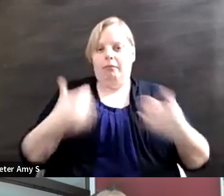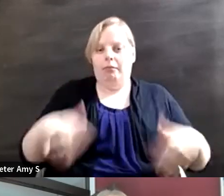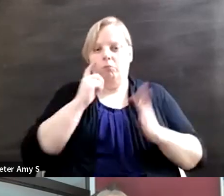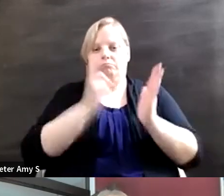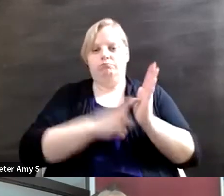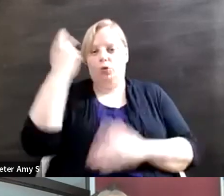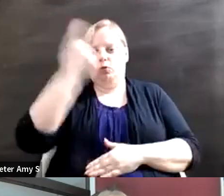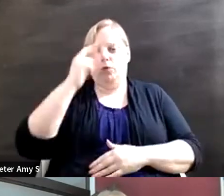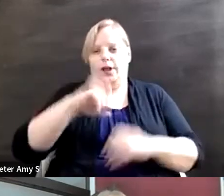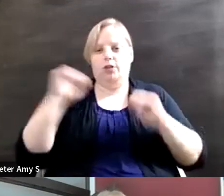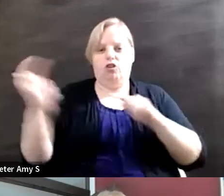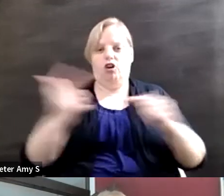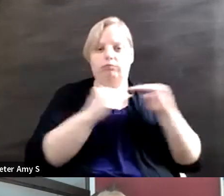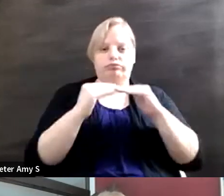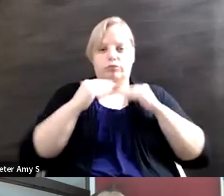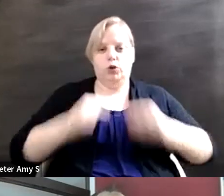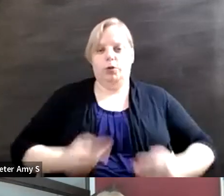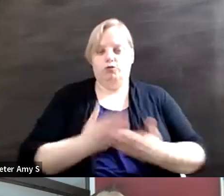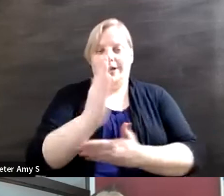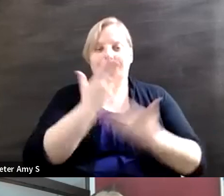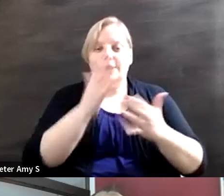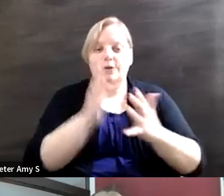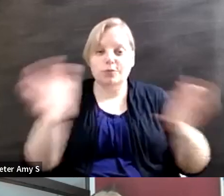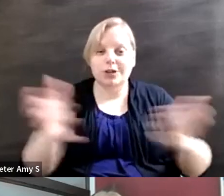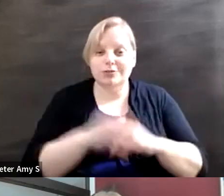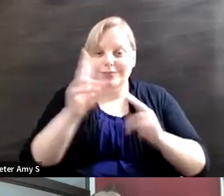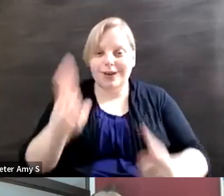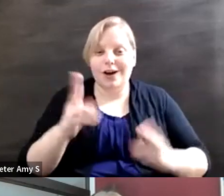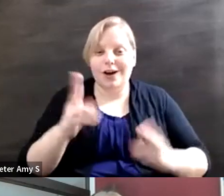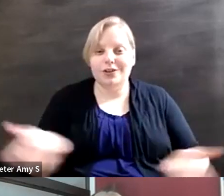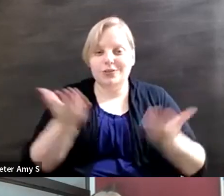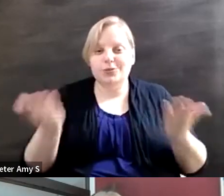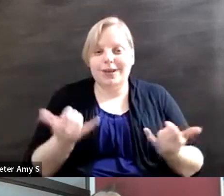rights for all. Thank you again very much and it was an honor to be with everyone. Rory great